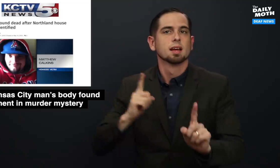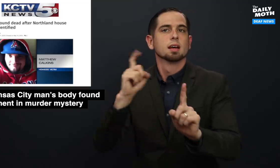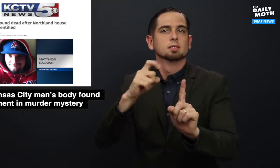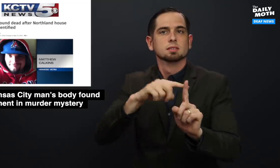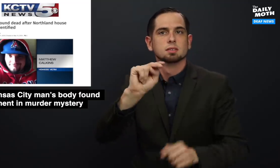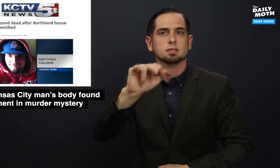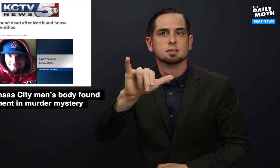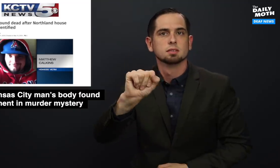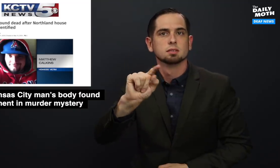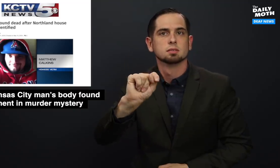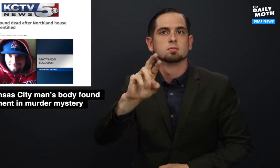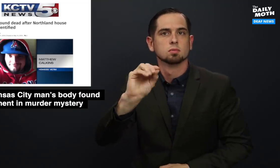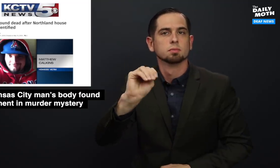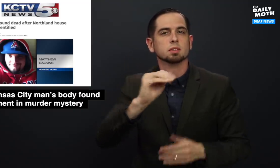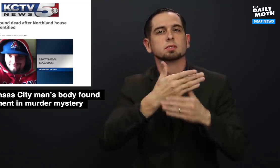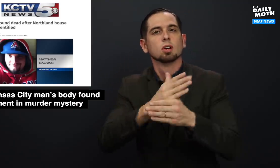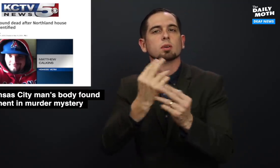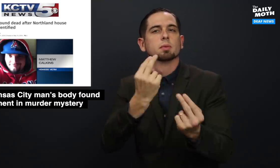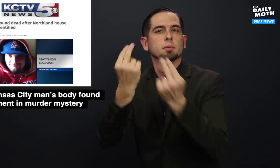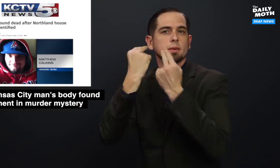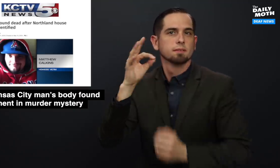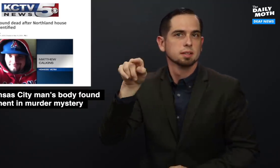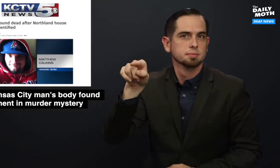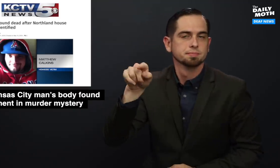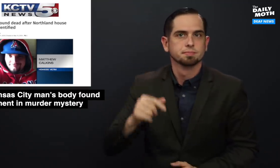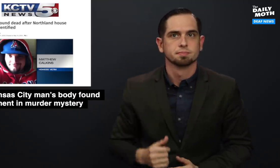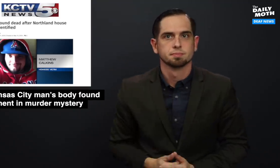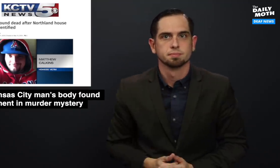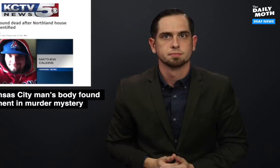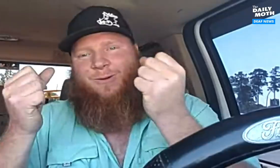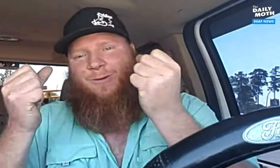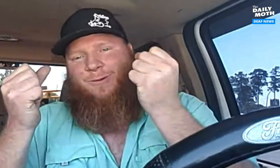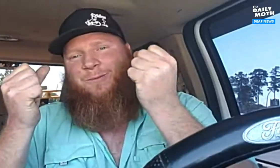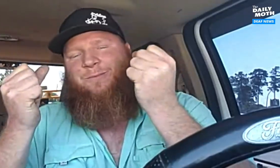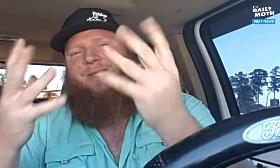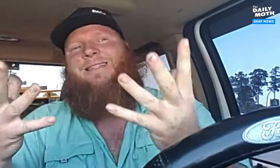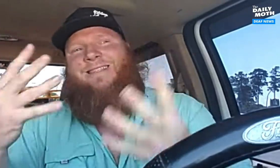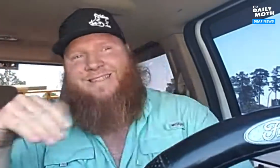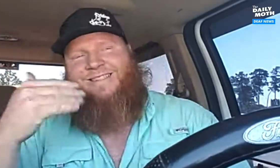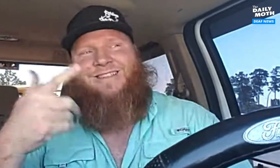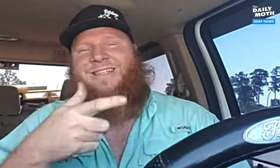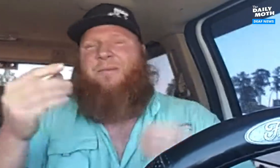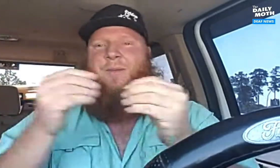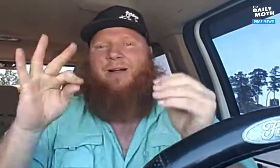I asked Nystrom to share a memory of him. There are so many.